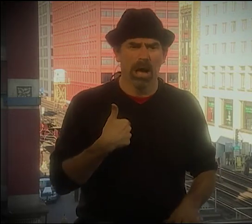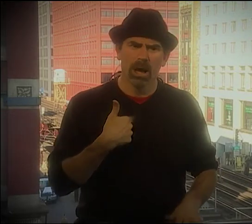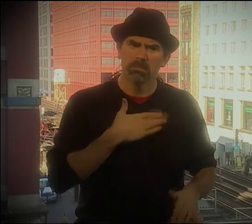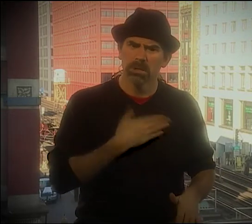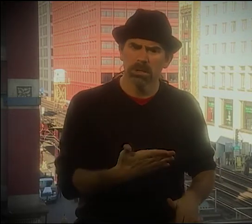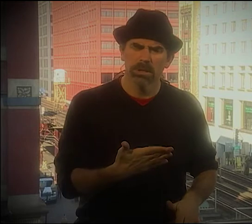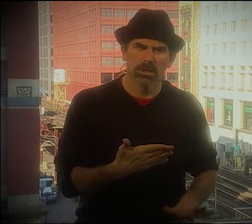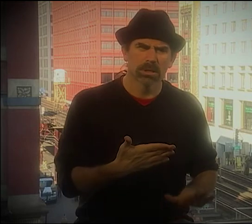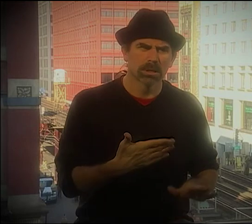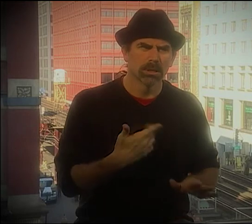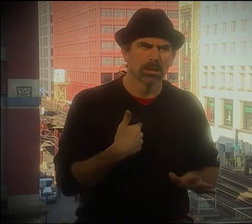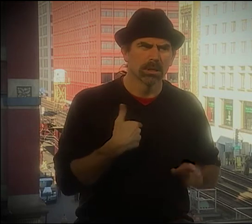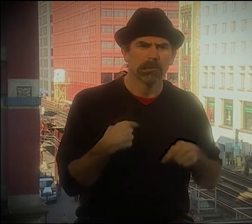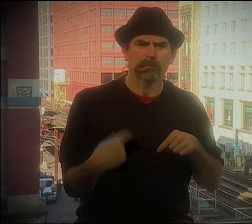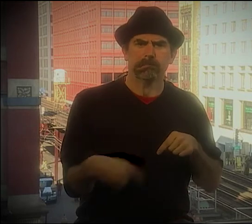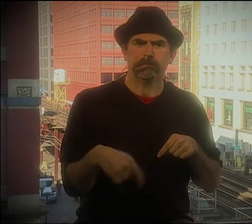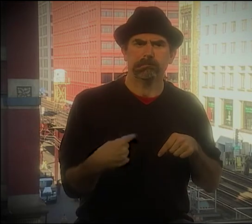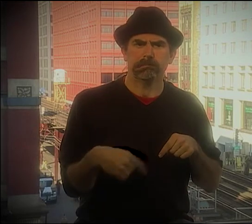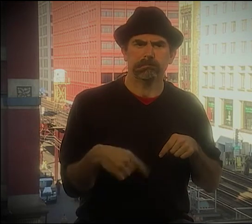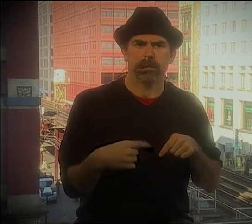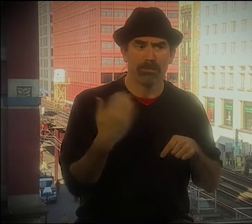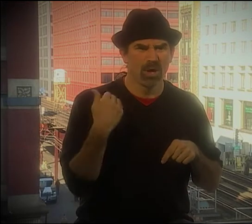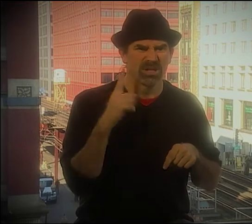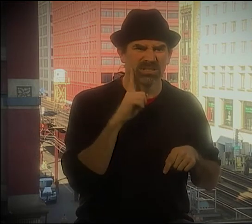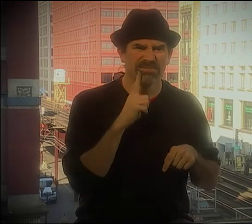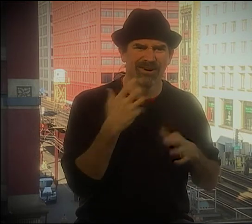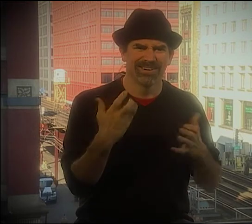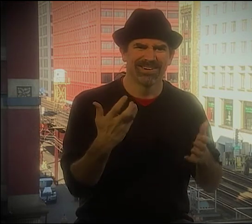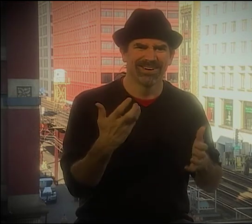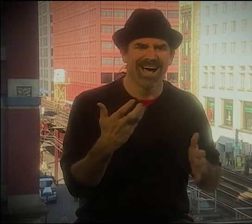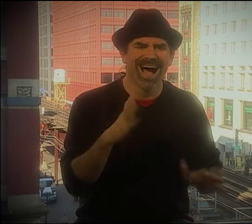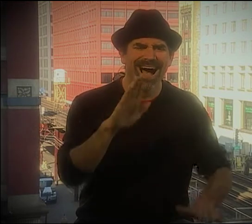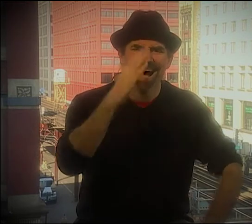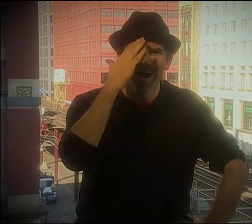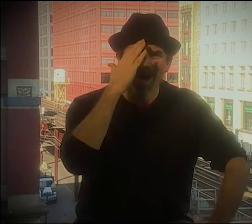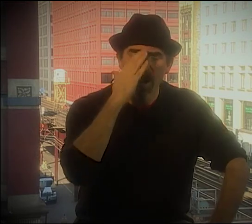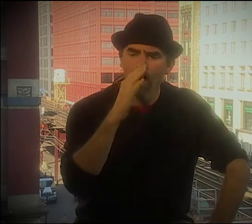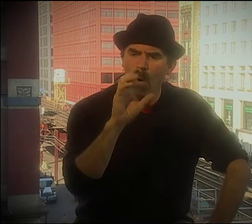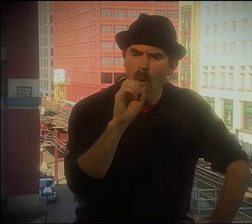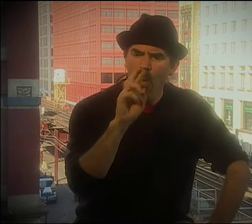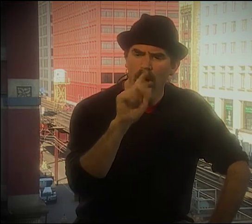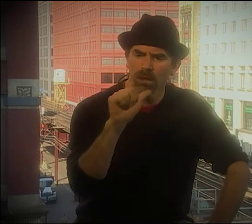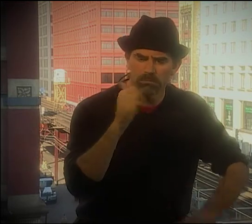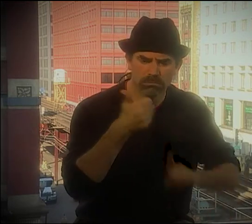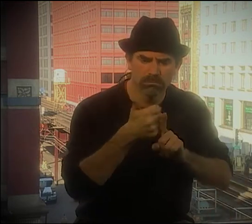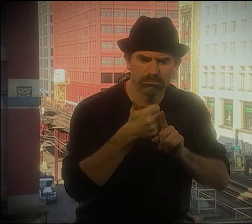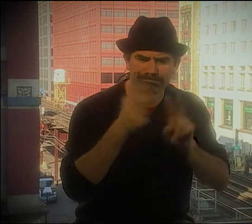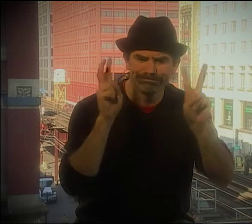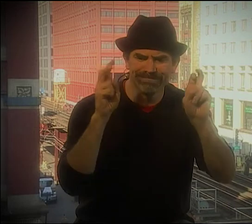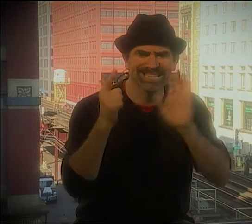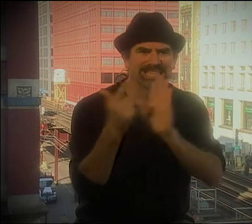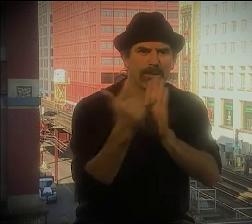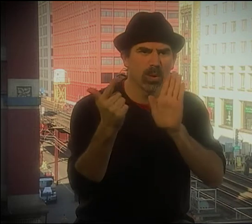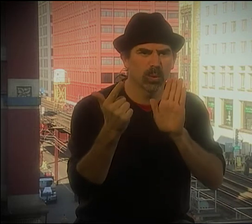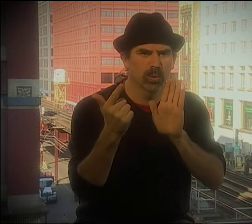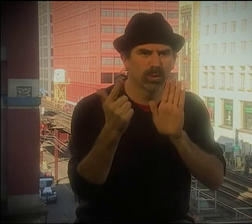SO COME ON." AND HE SAID, "OK." SO WE WENT ON STAGE AND DID IT, AND WE PLAYED WITH THAT BACK AND FORTH.